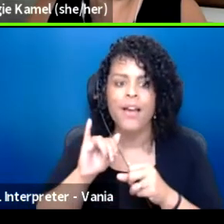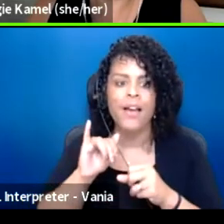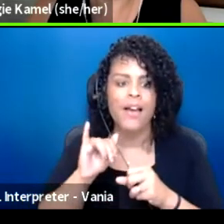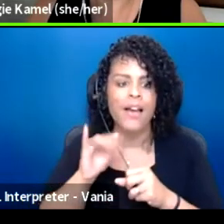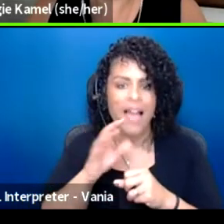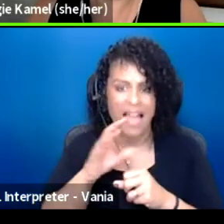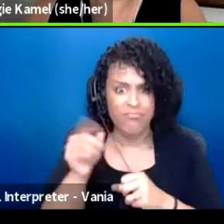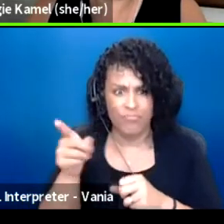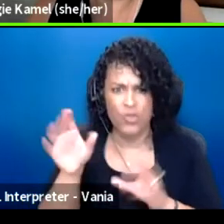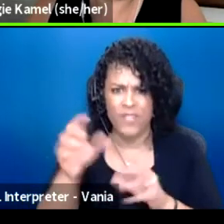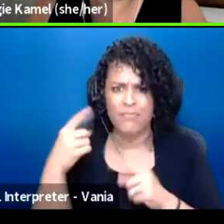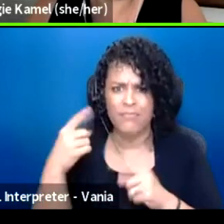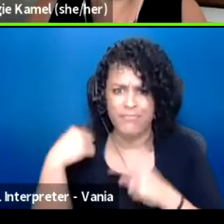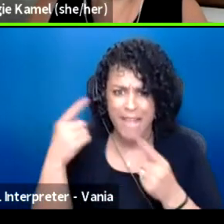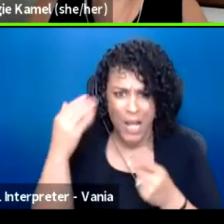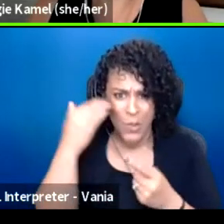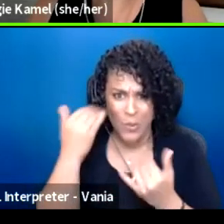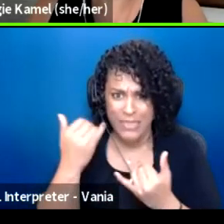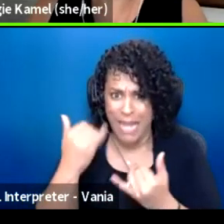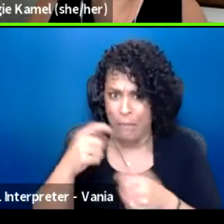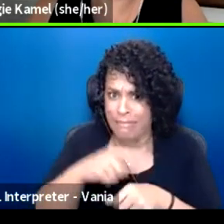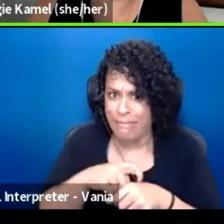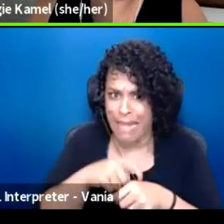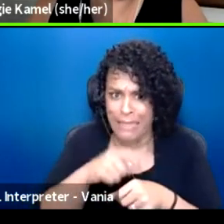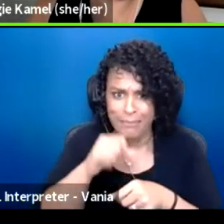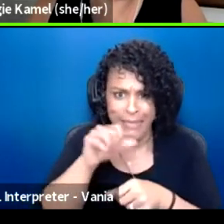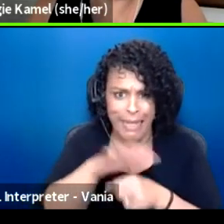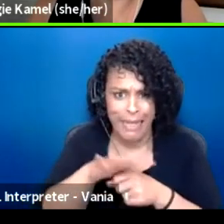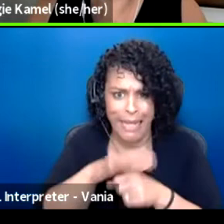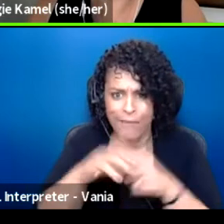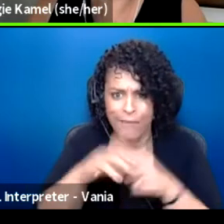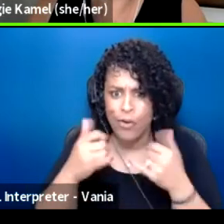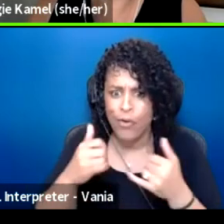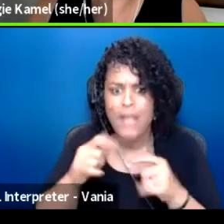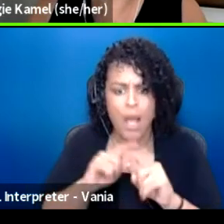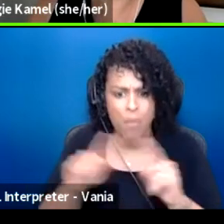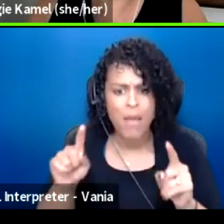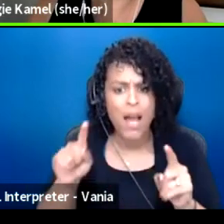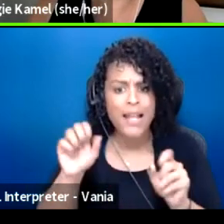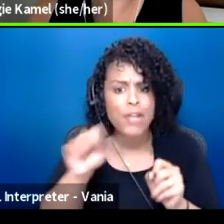And I know we're running low on time, but can you speak a little bit about the racial equity work